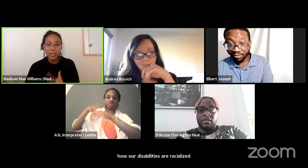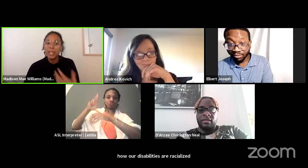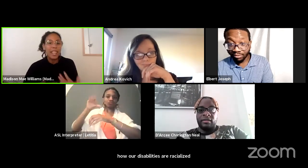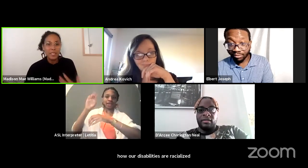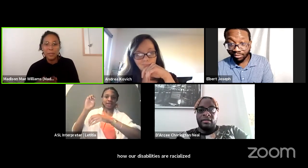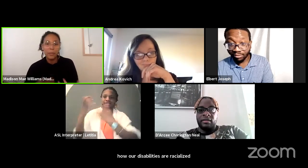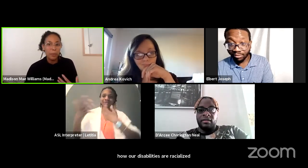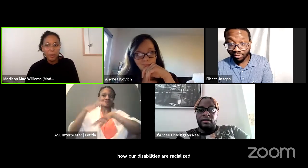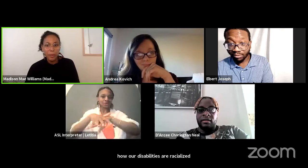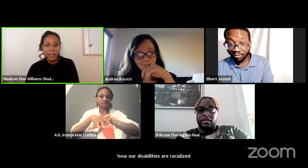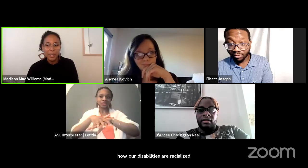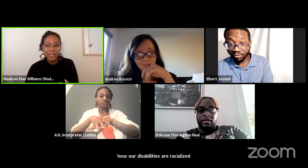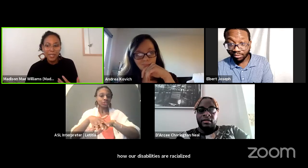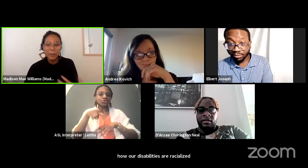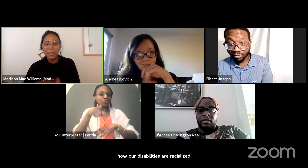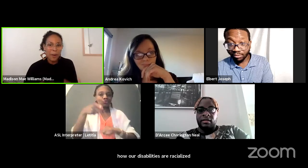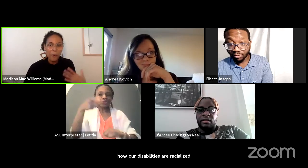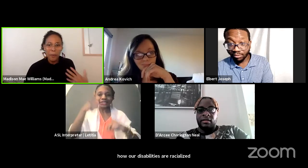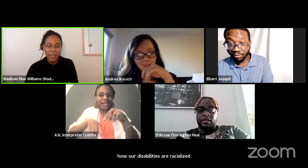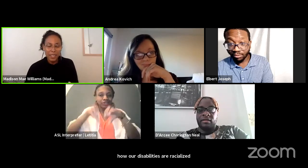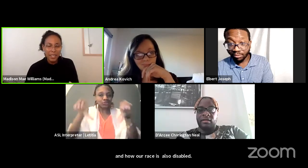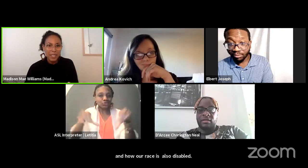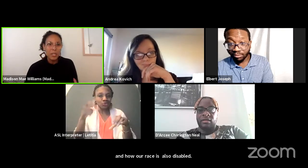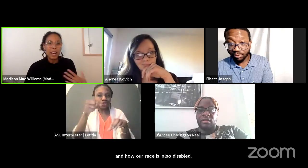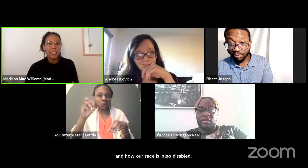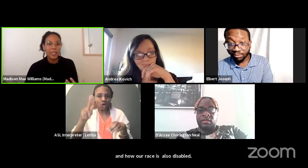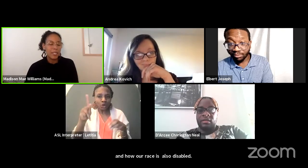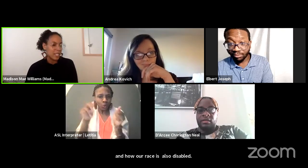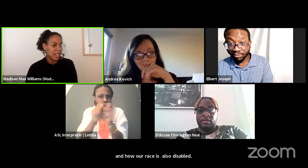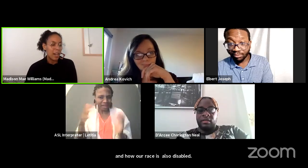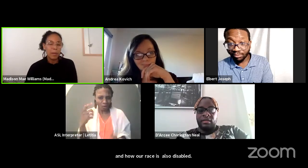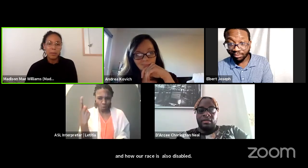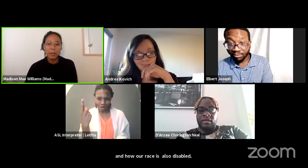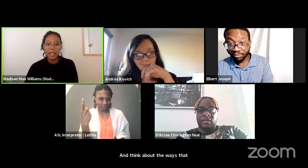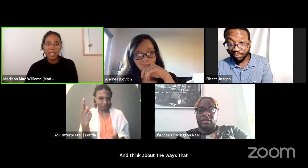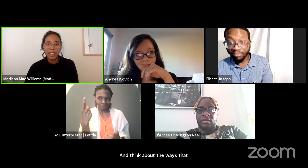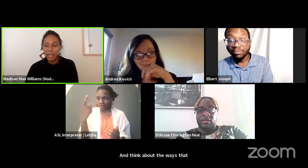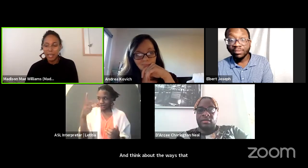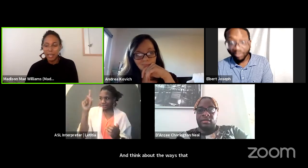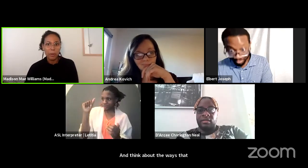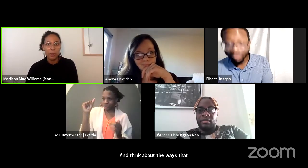You can't do the work without one. You have to understand how people navigate through the world